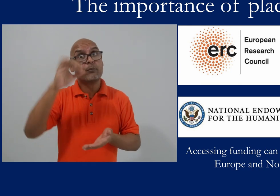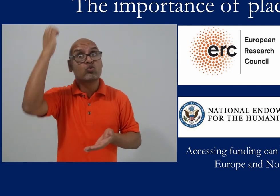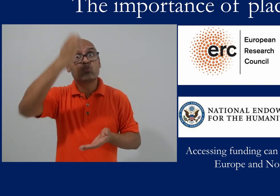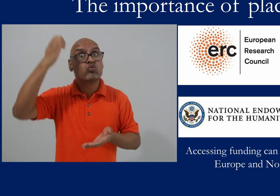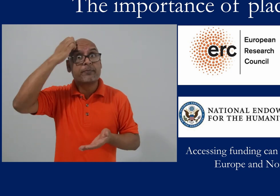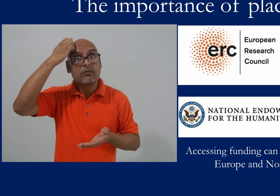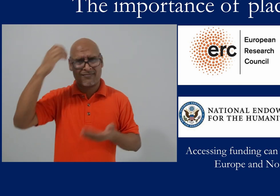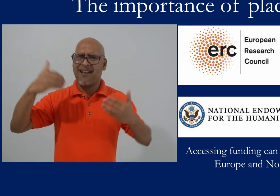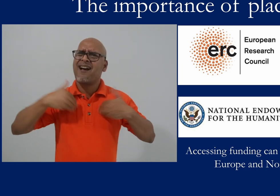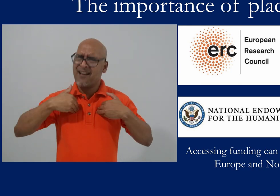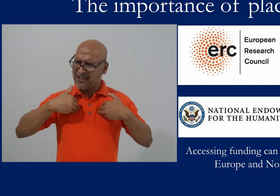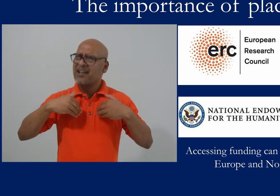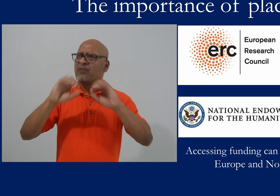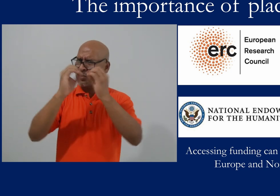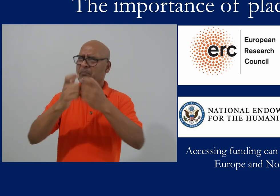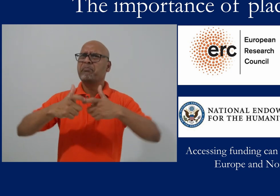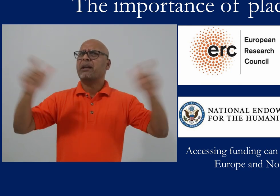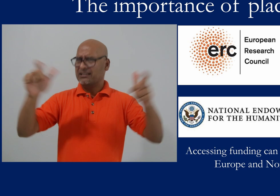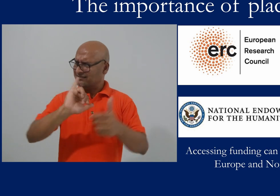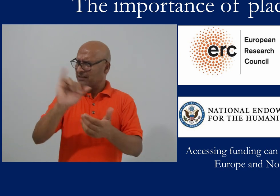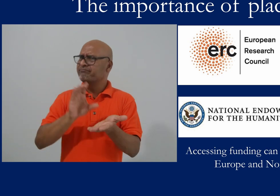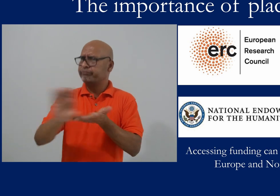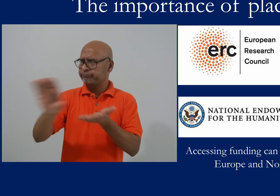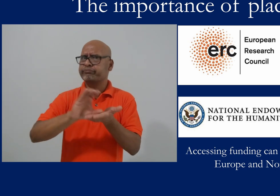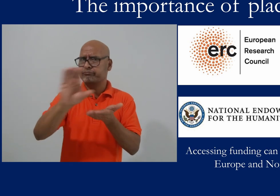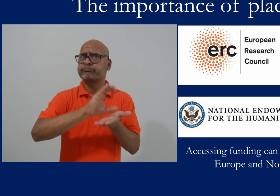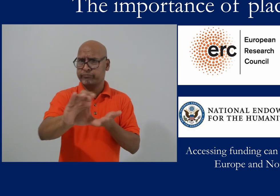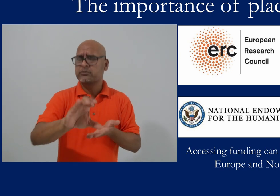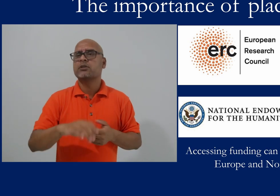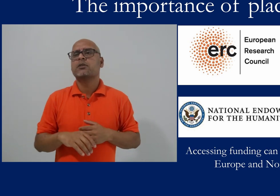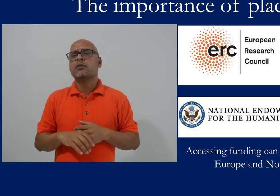there are large funding organizations that provide substantial grants for this kind of work.